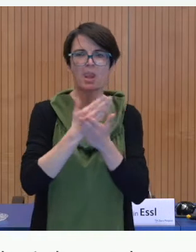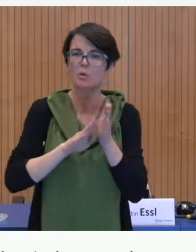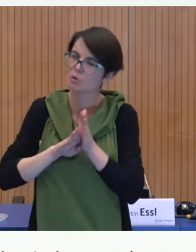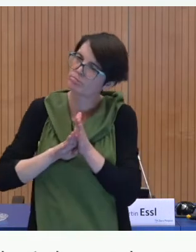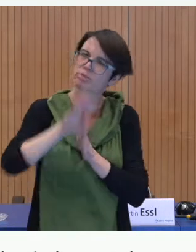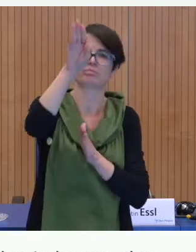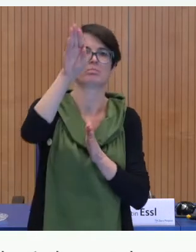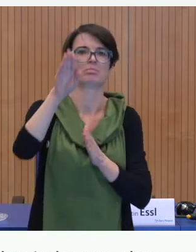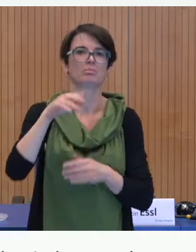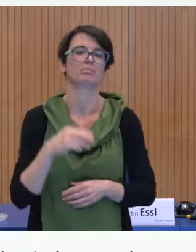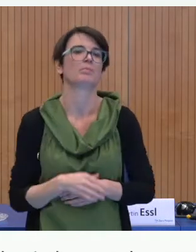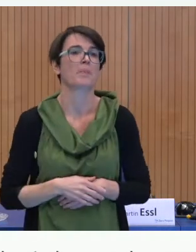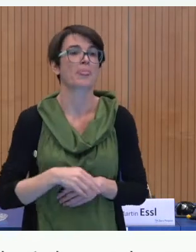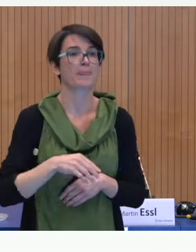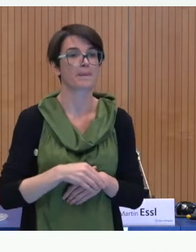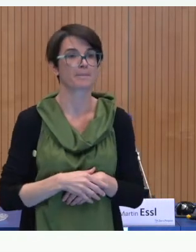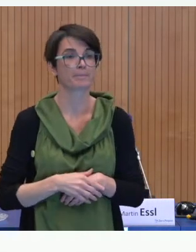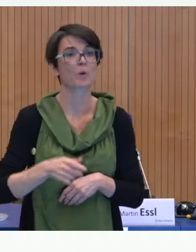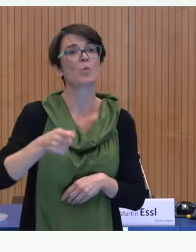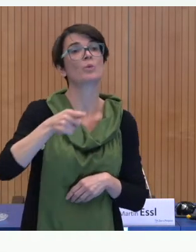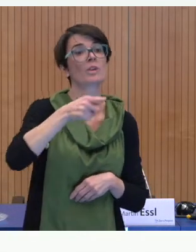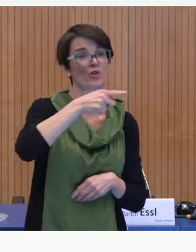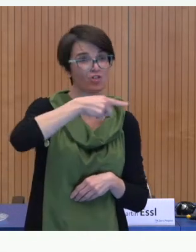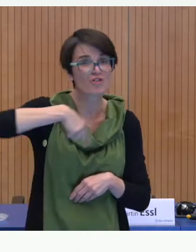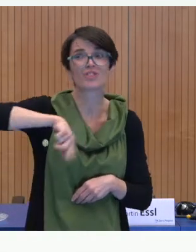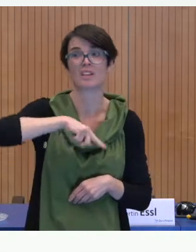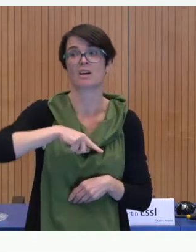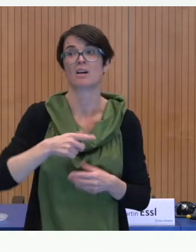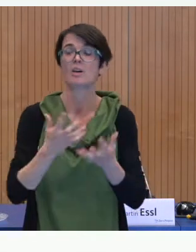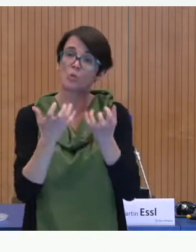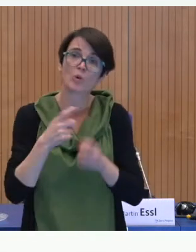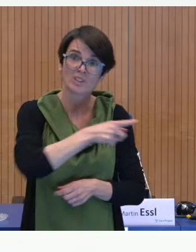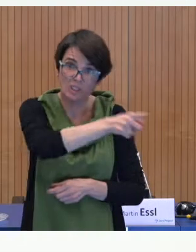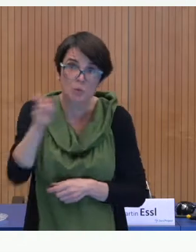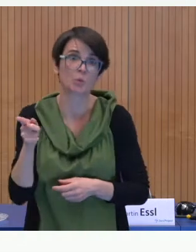to develop a deaf identity and career. We are looking for you.